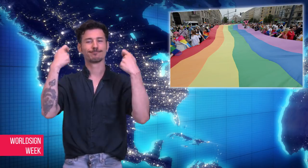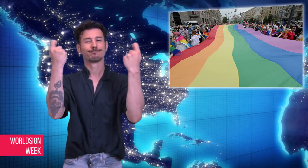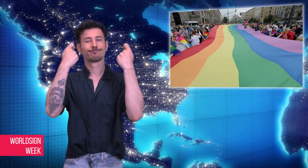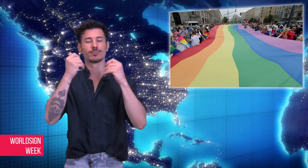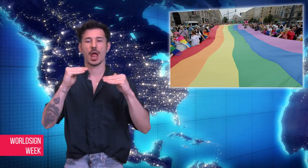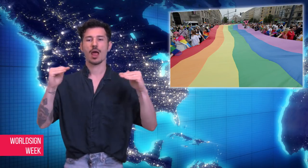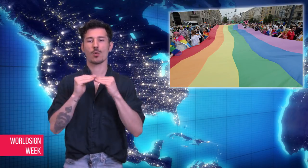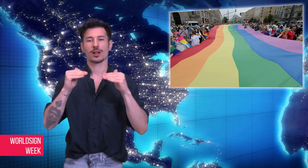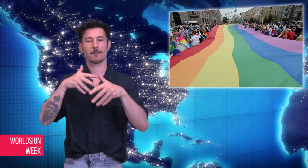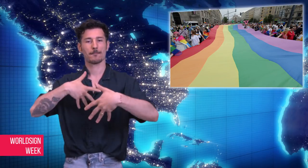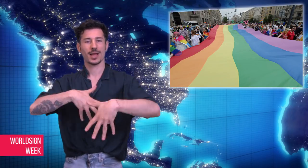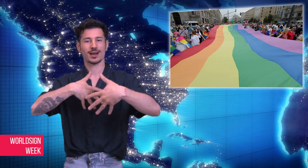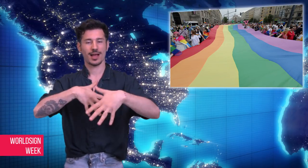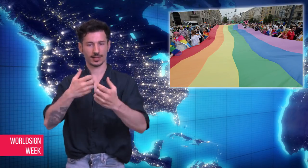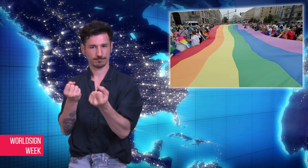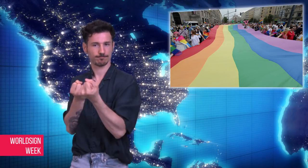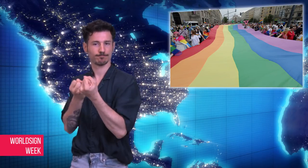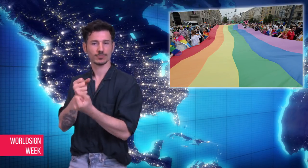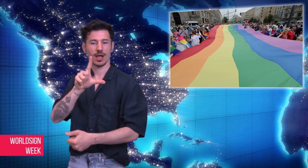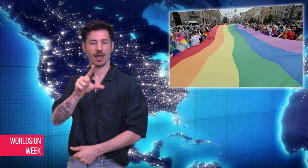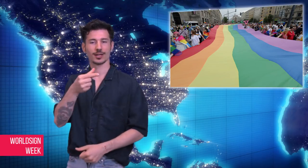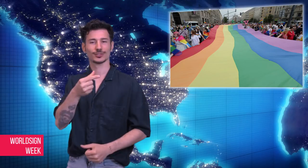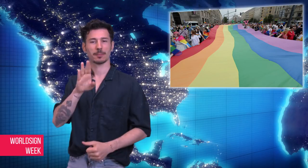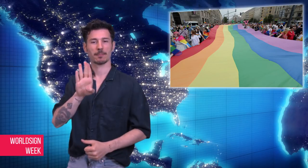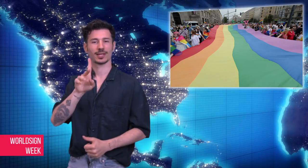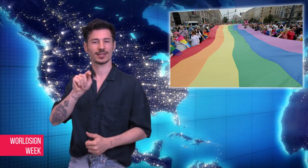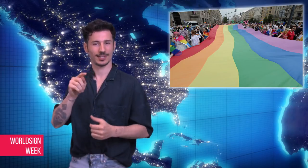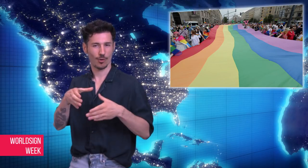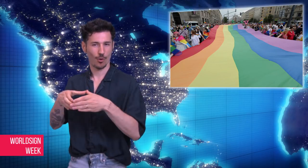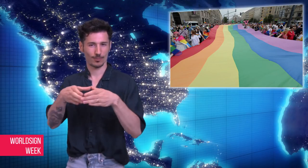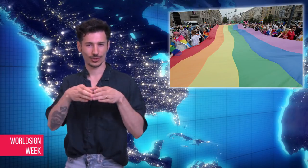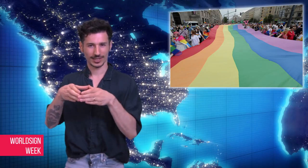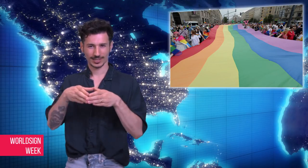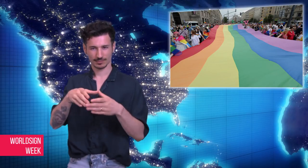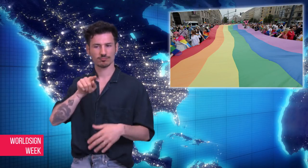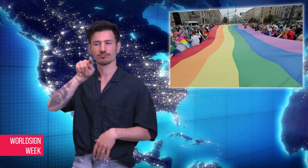the festive Equality Parade to support the LGBT